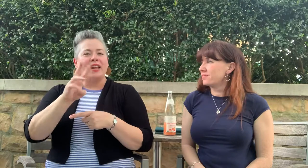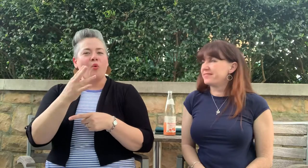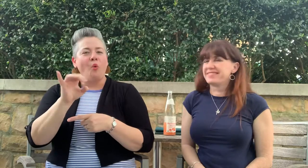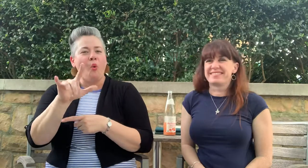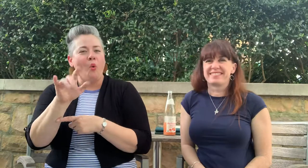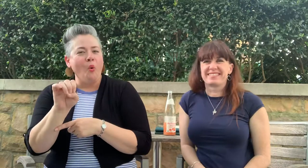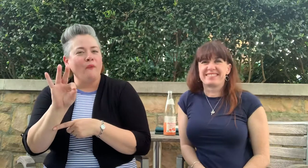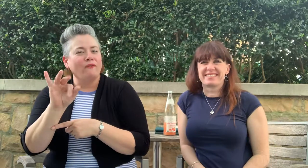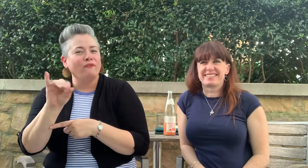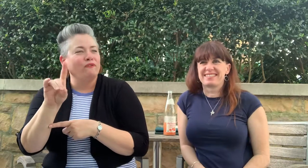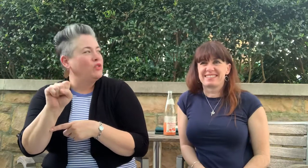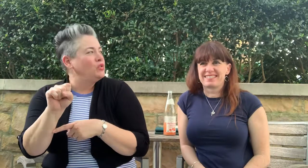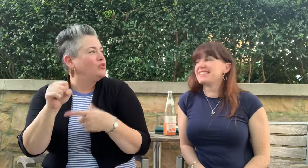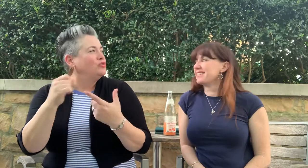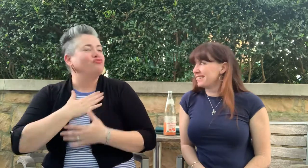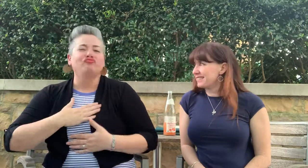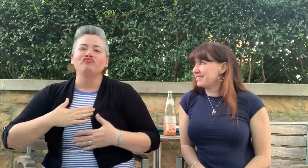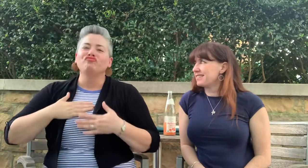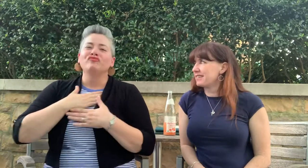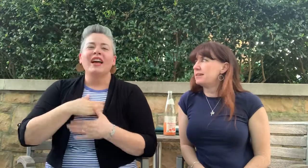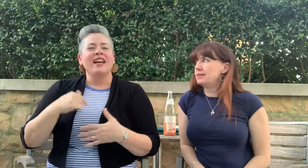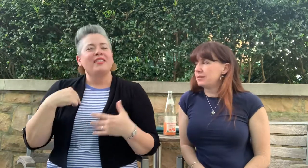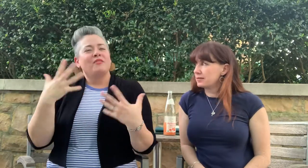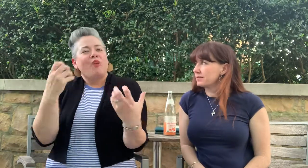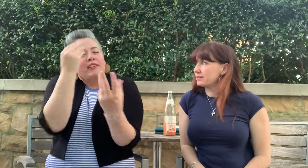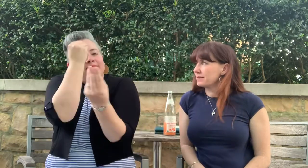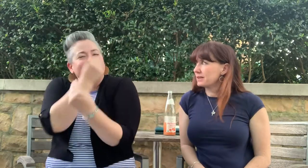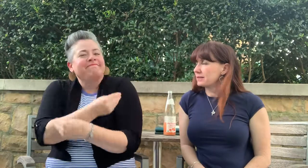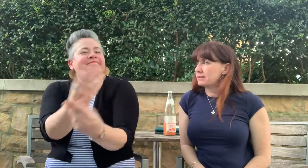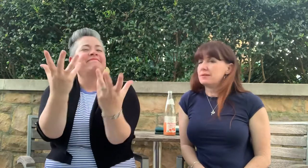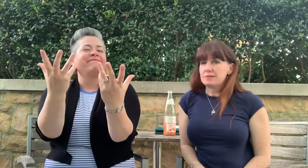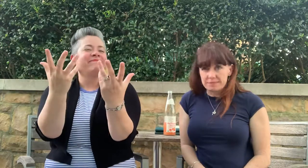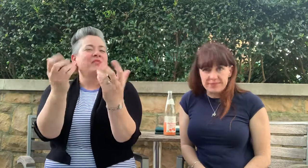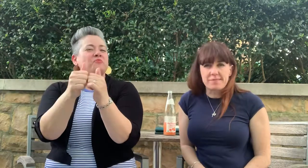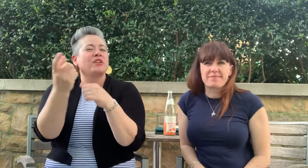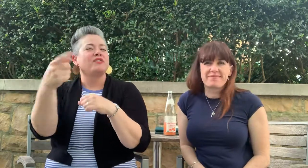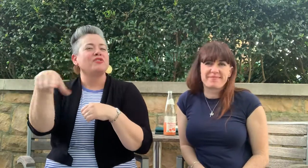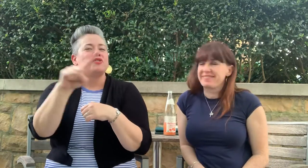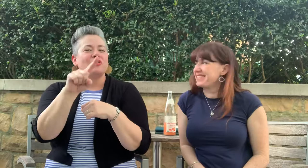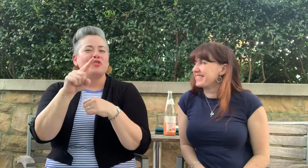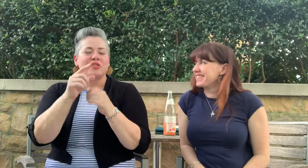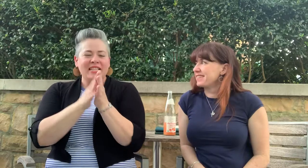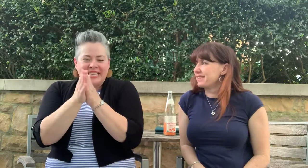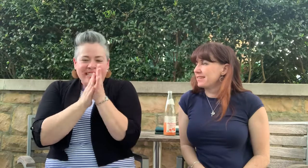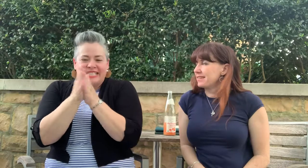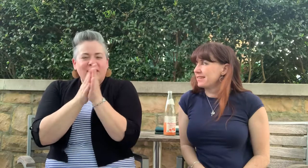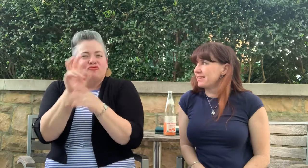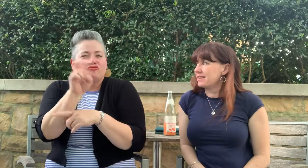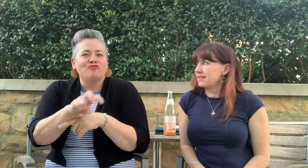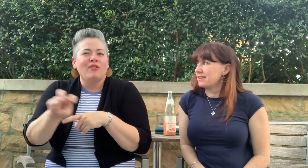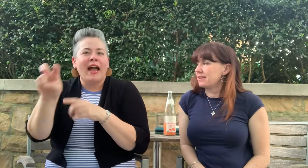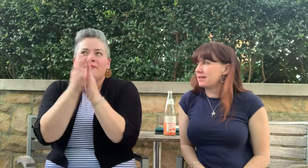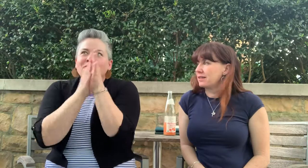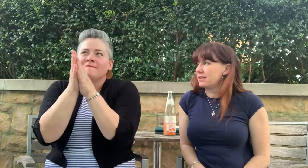at Whole Foods. Just enjoying this weather. We wanted to share with all of you. Get excited about traveling.